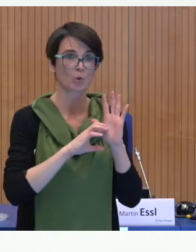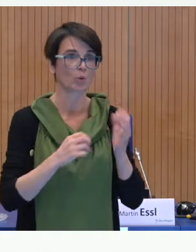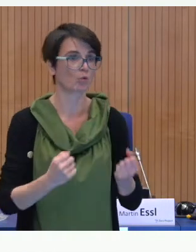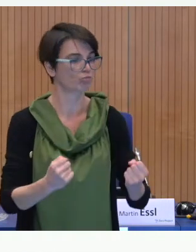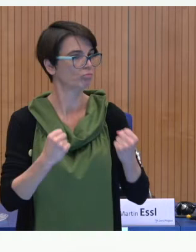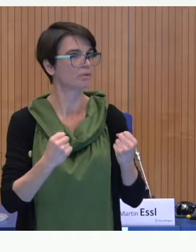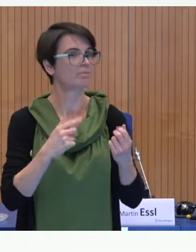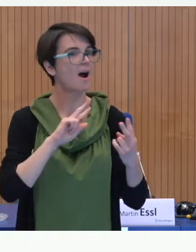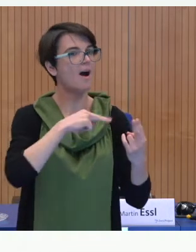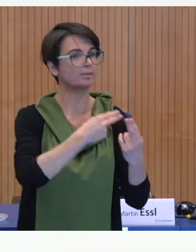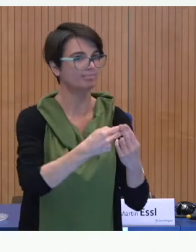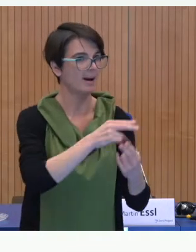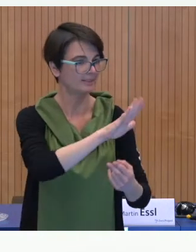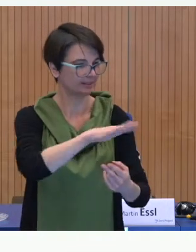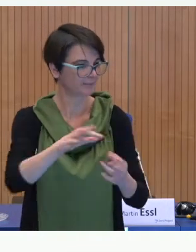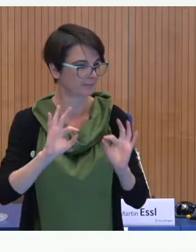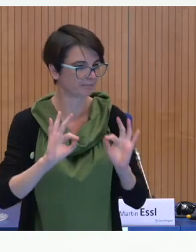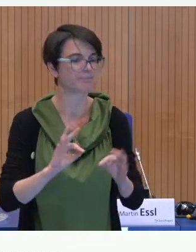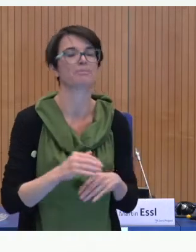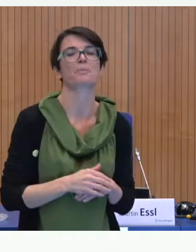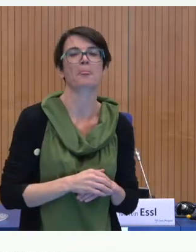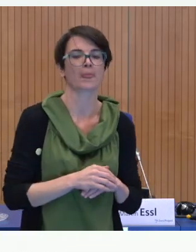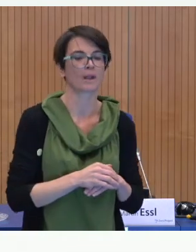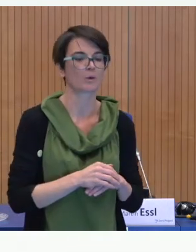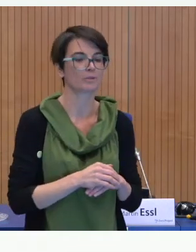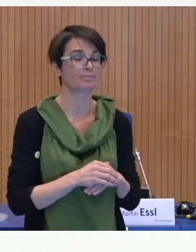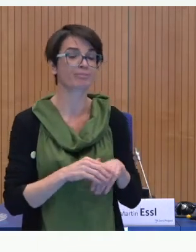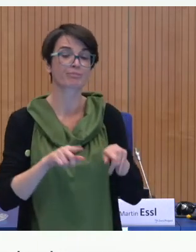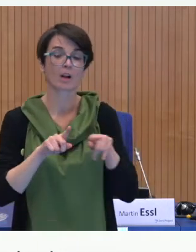gain knowledge on sign languages and also visual learning.